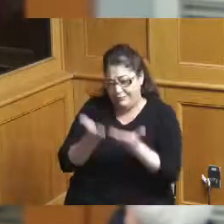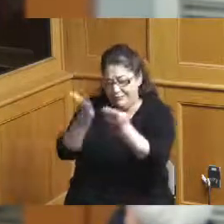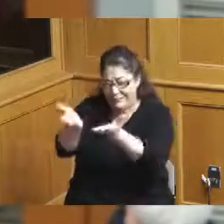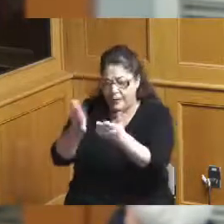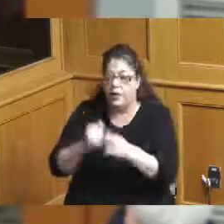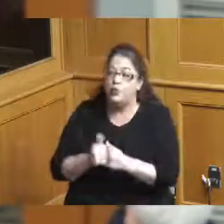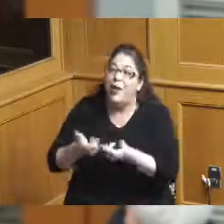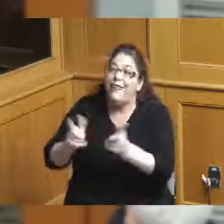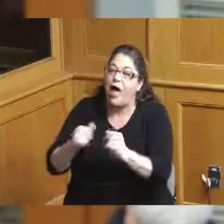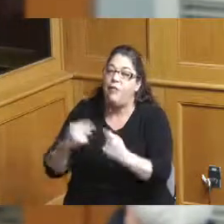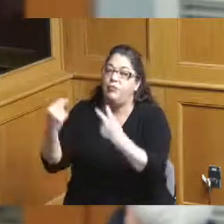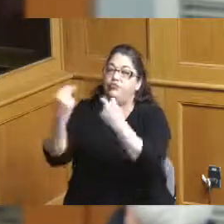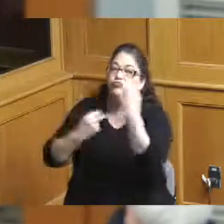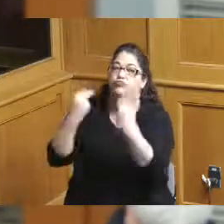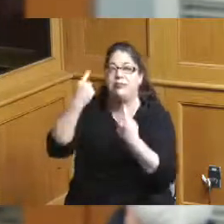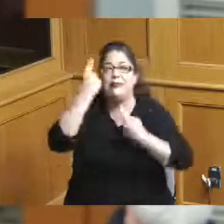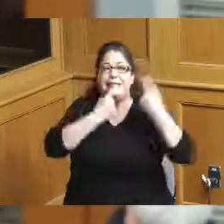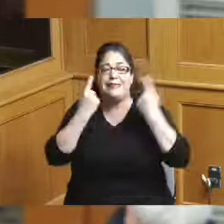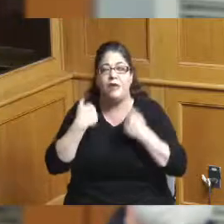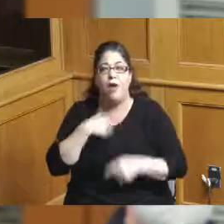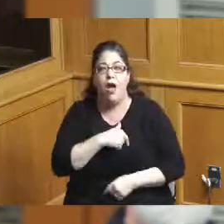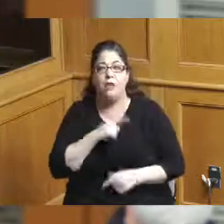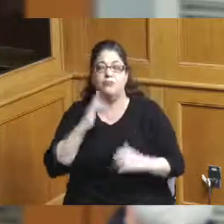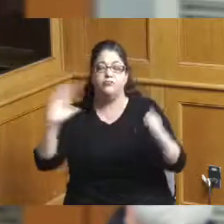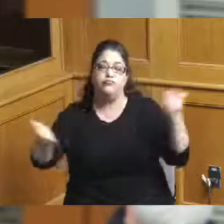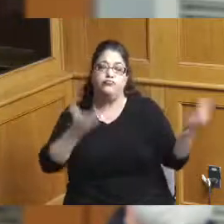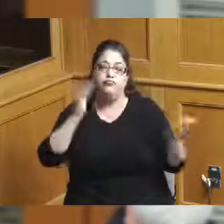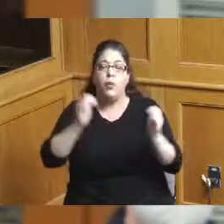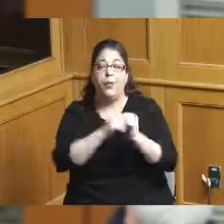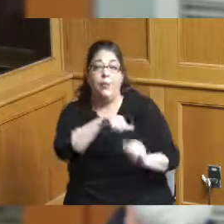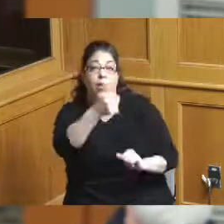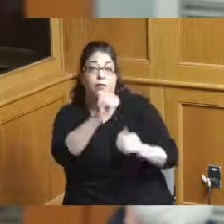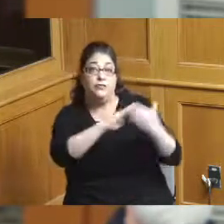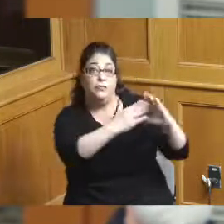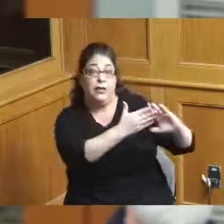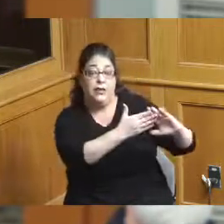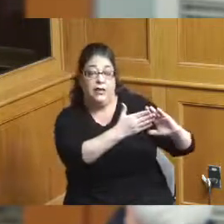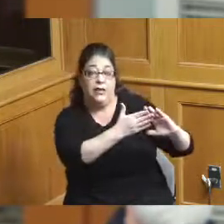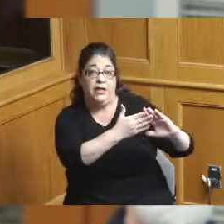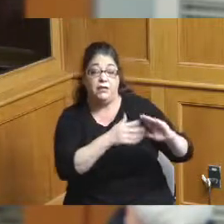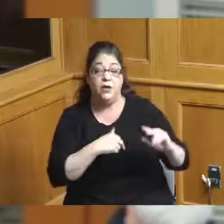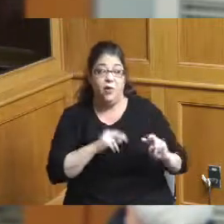and in comparison to these other cities so we look forward to getting these resolutions passed is the